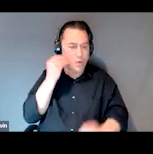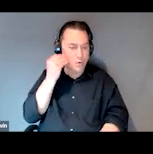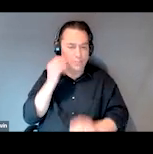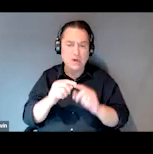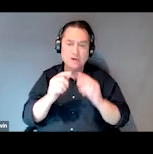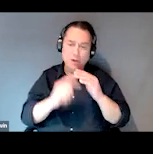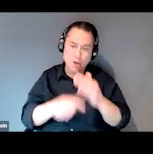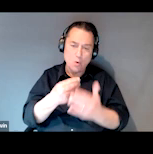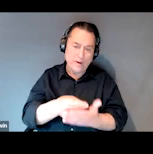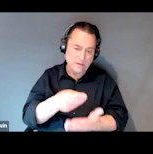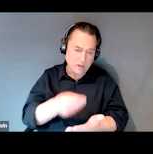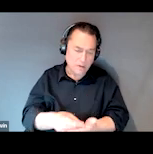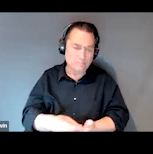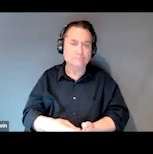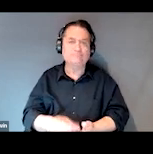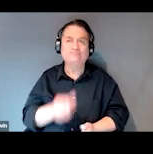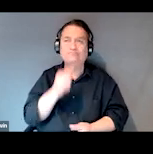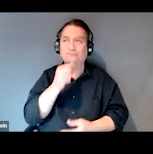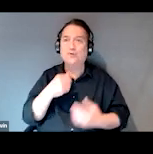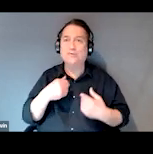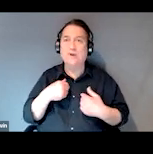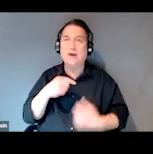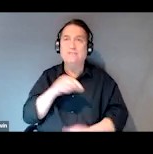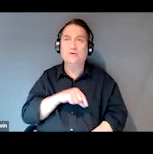and don't have quality healthcare.